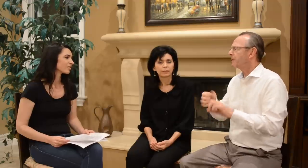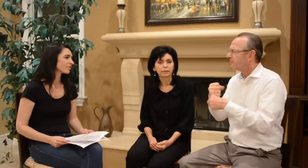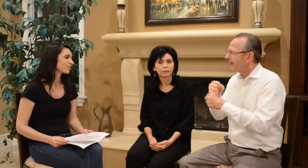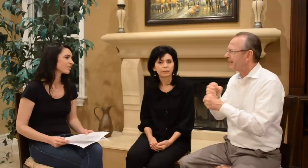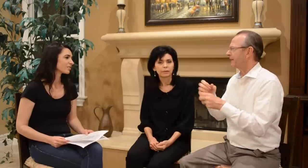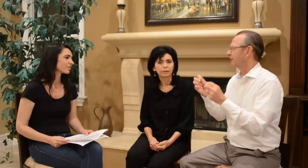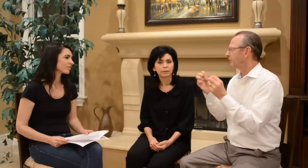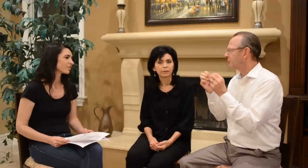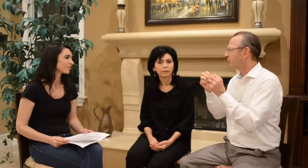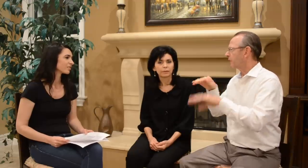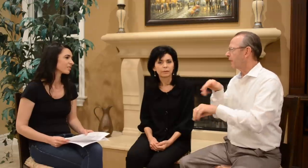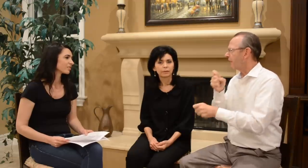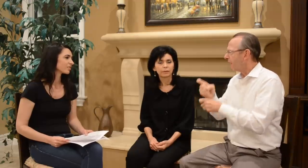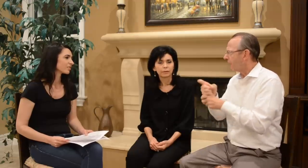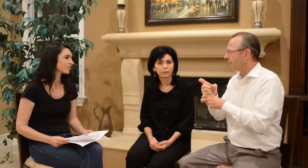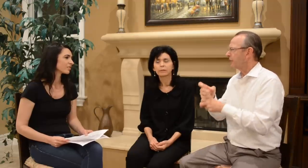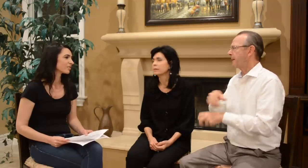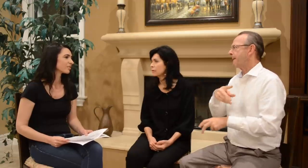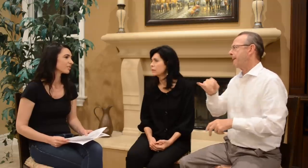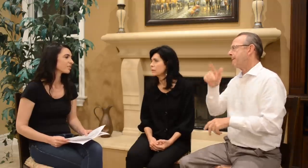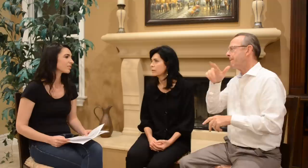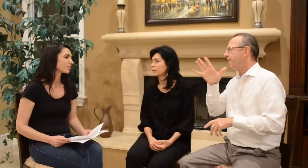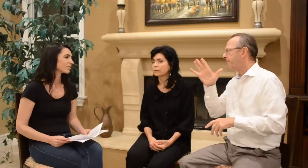made it a little more hard